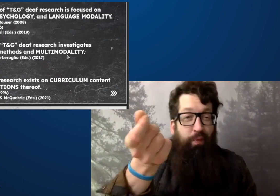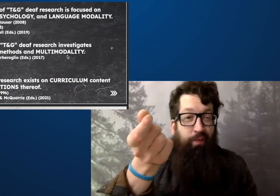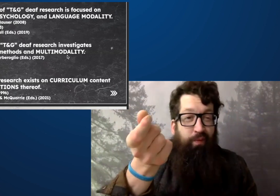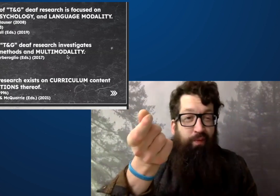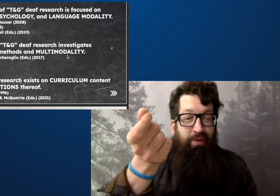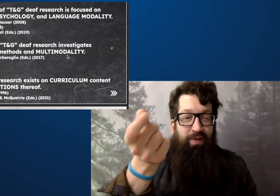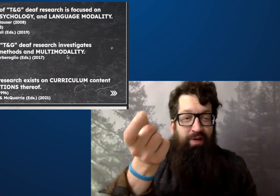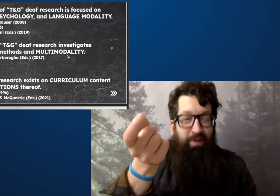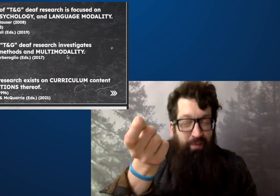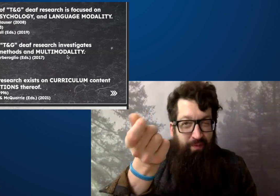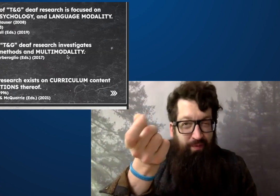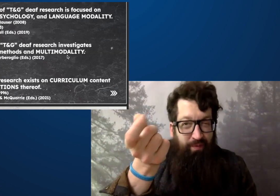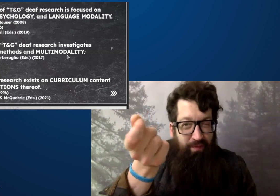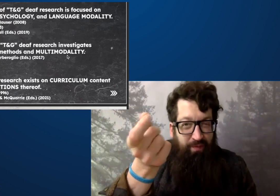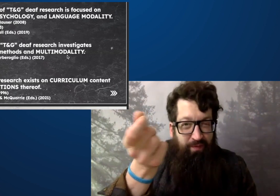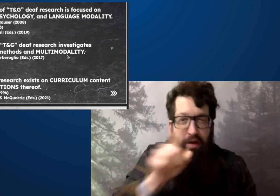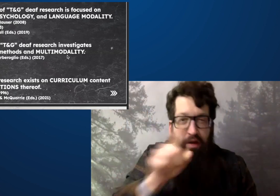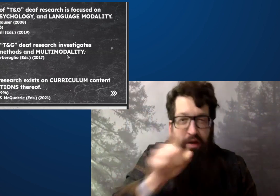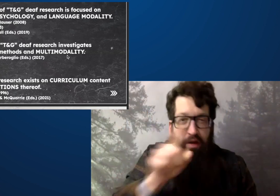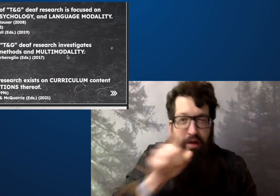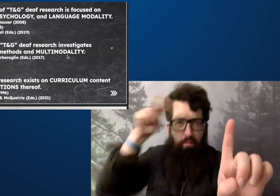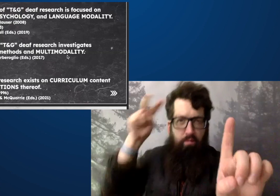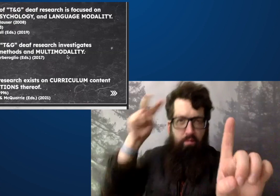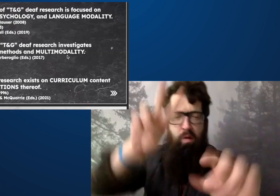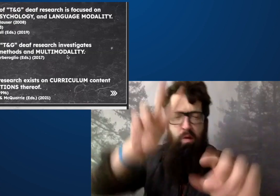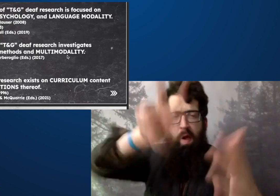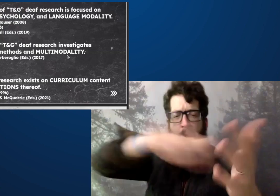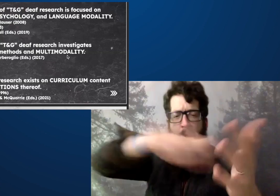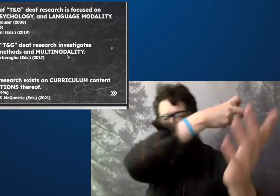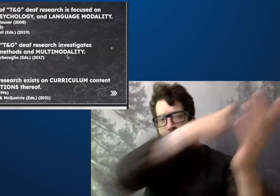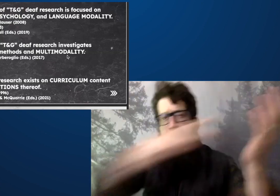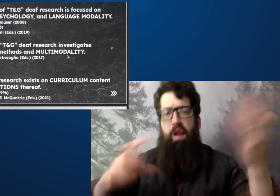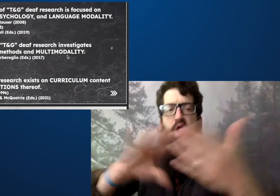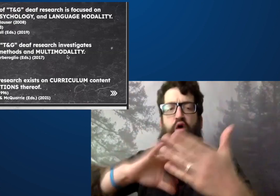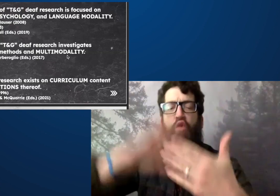And then the third point here is scant